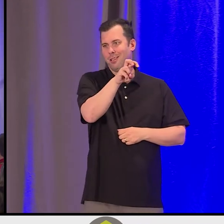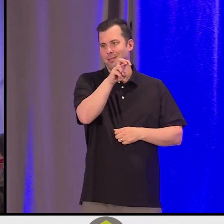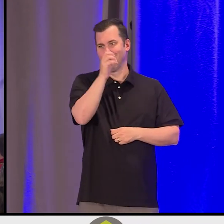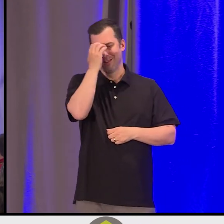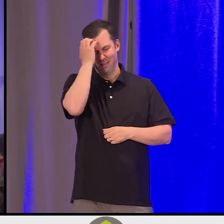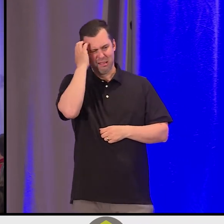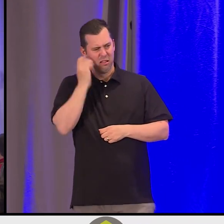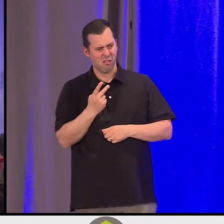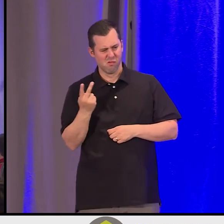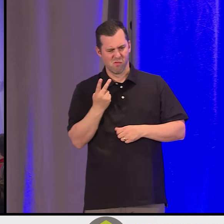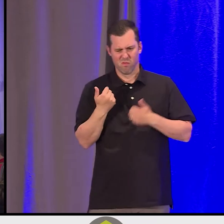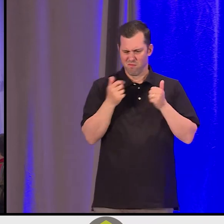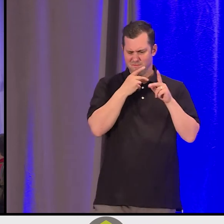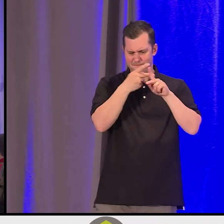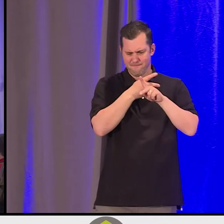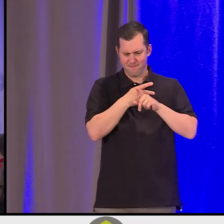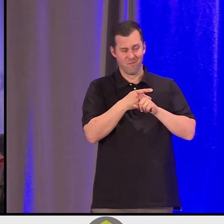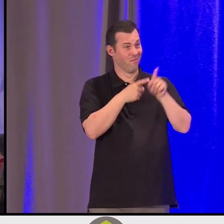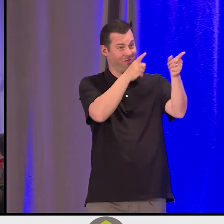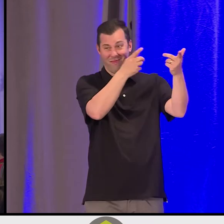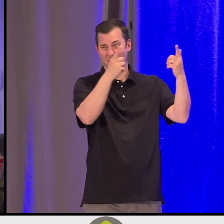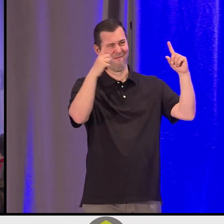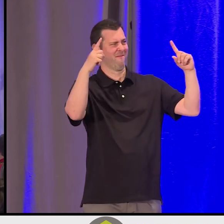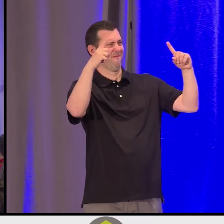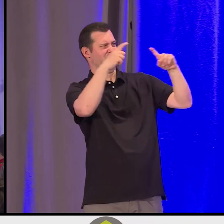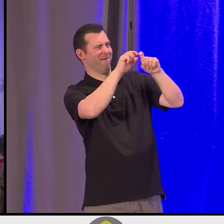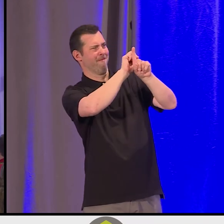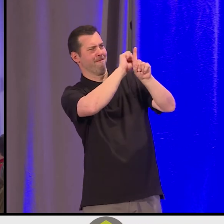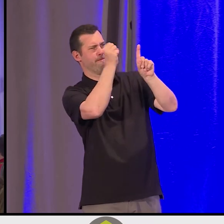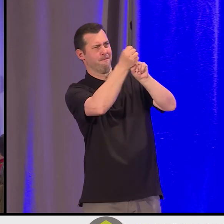that we can tackle complex challenges, problems, crises,